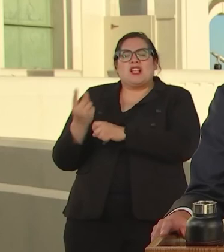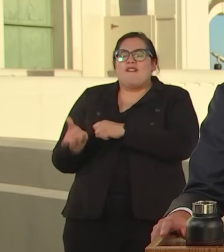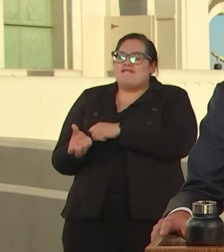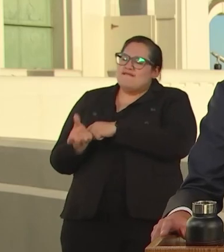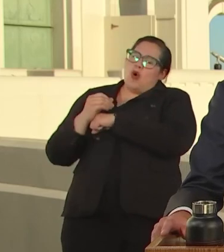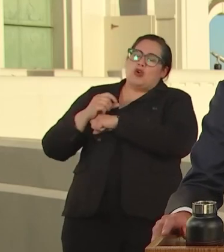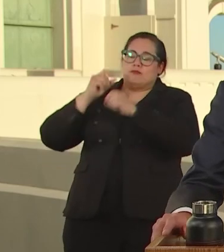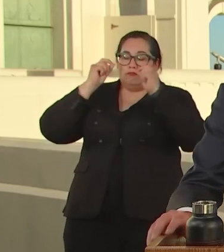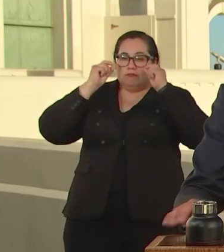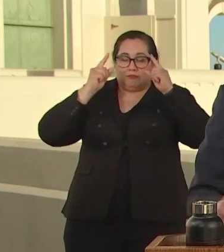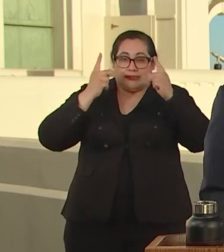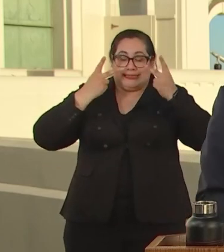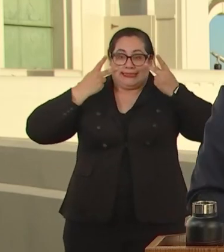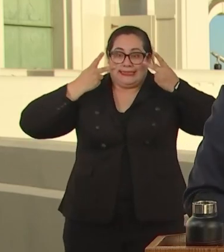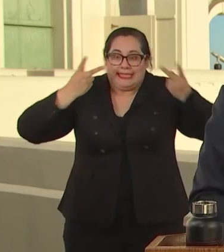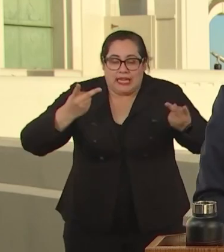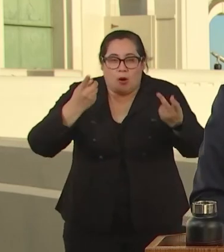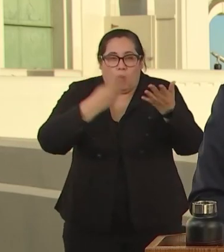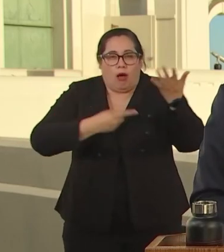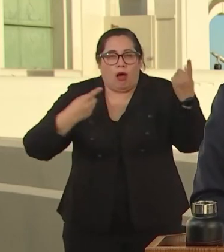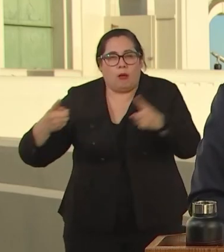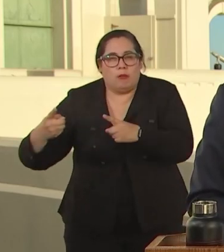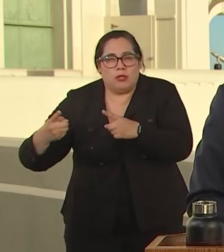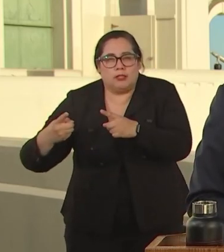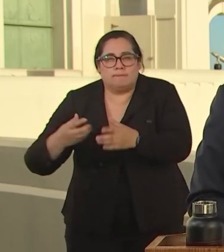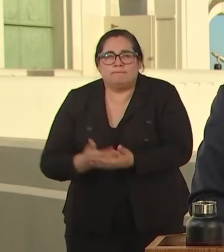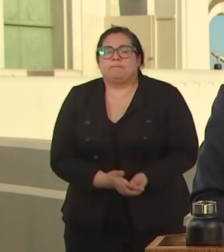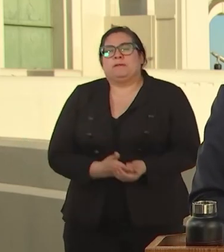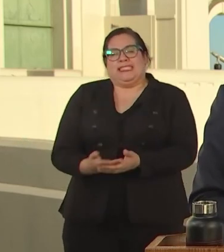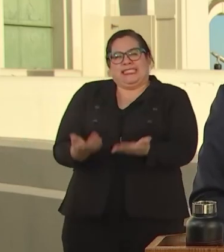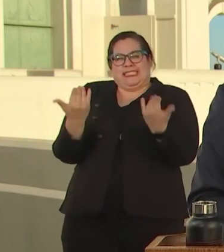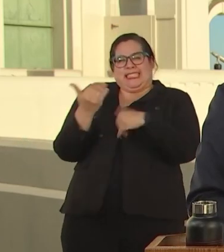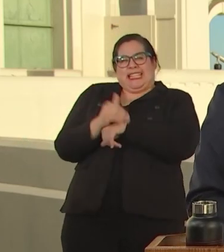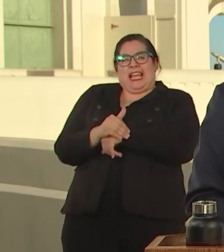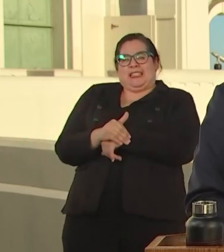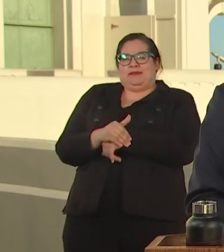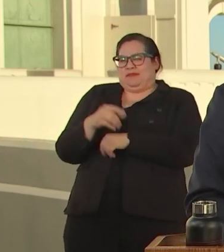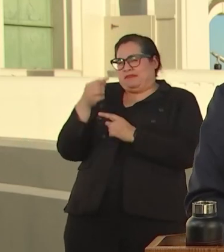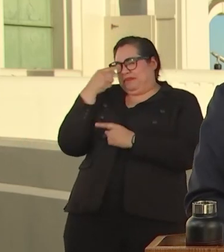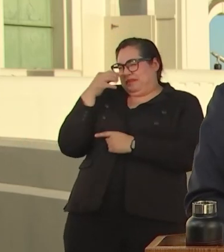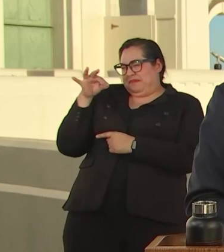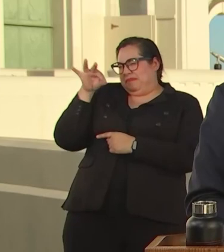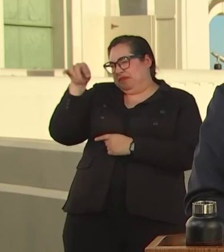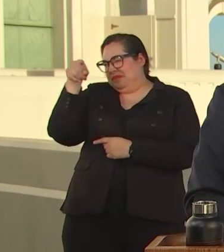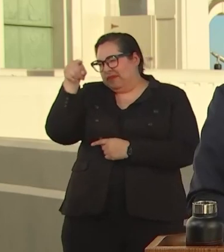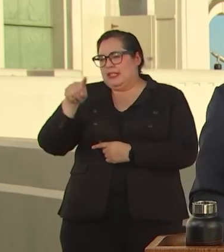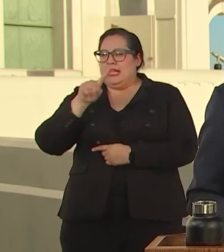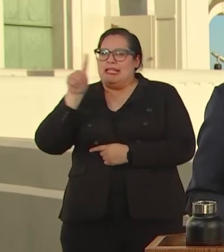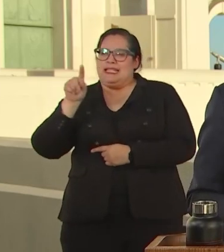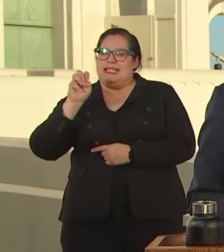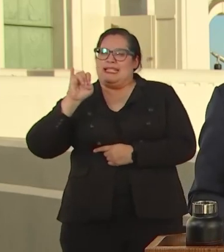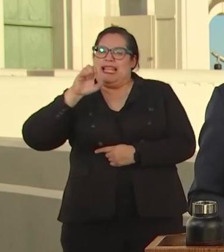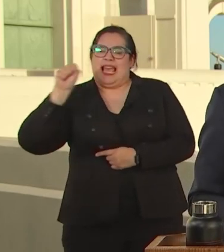NOT TOO FAR AWAY FROM ME TONIGHT IS THE SIZE TELESCOPE